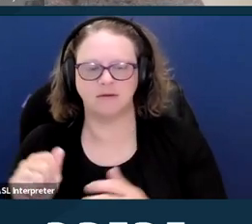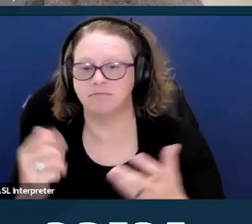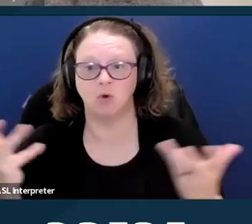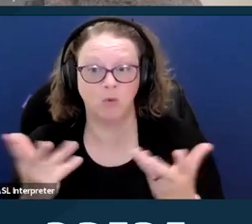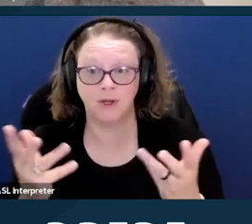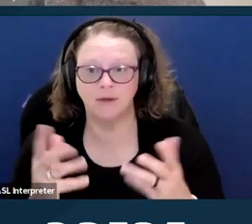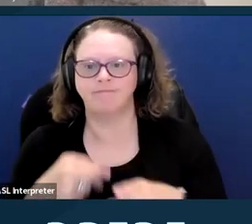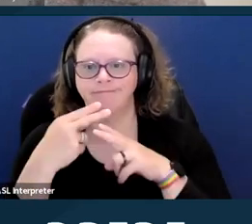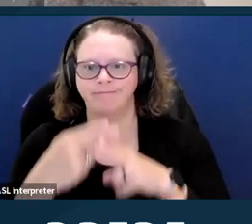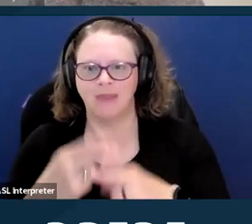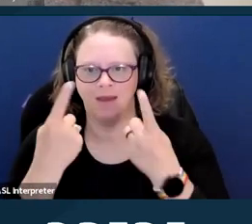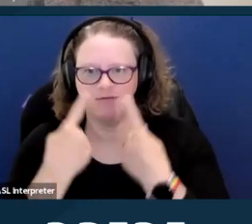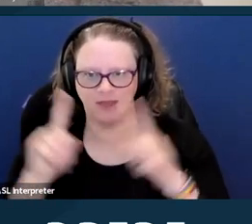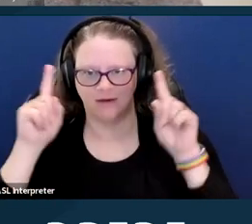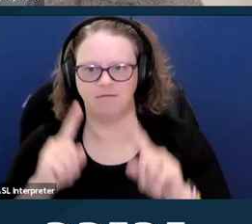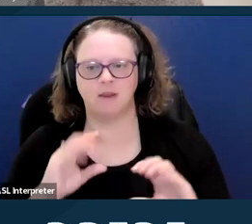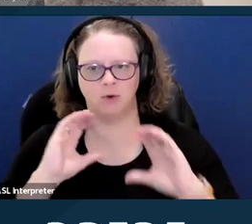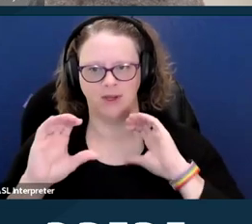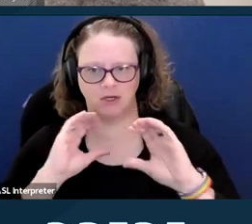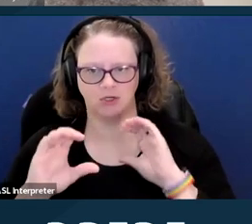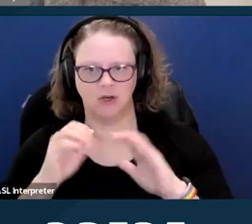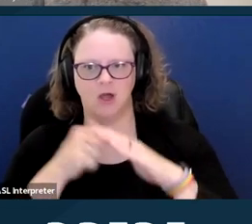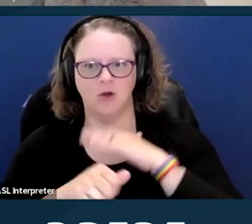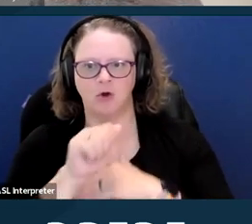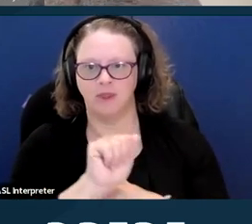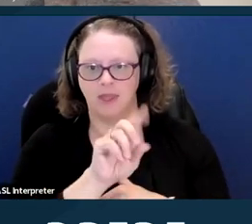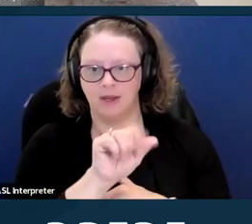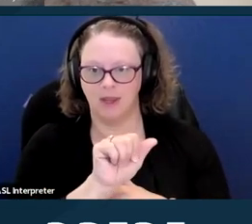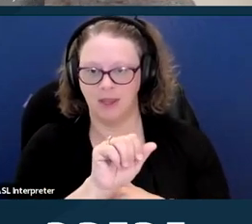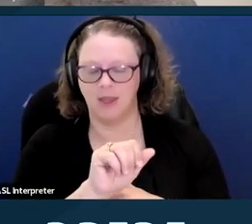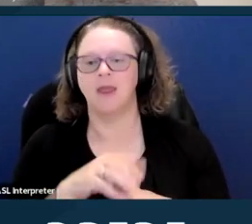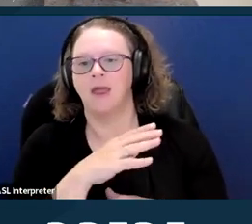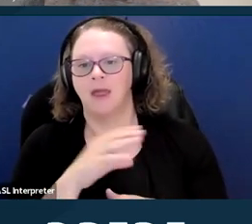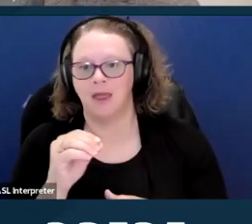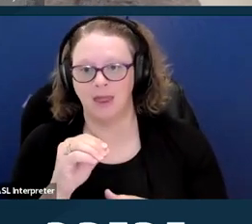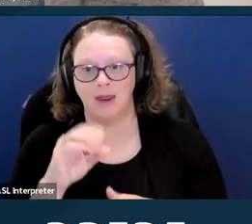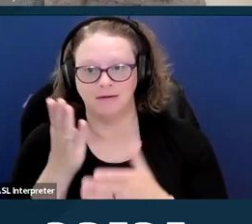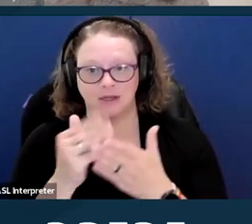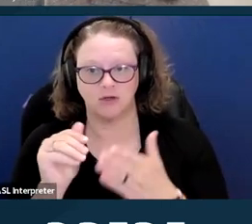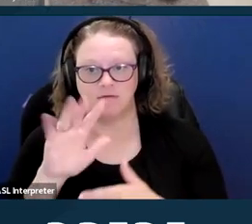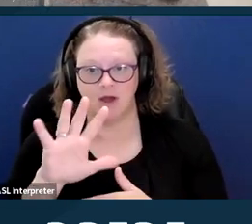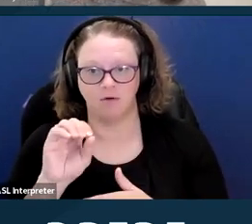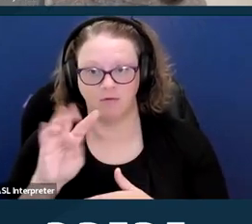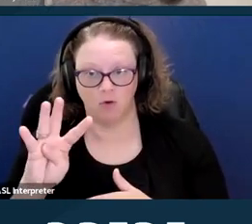So under the ADA Section 504 and Section 1557, medical providers are required